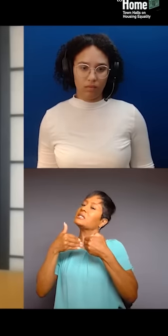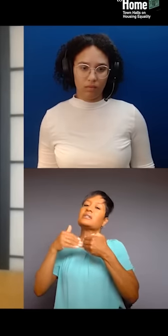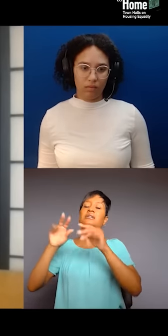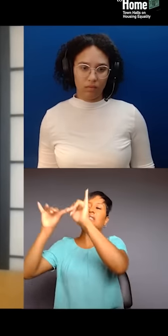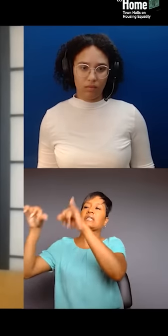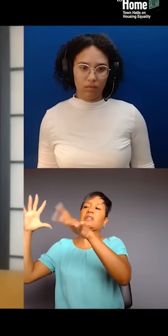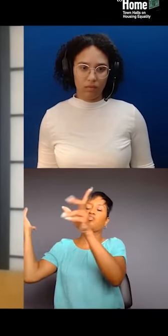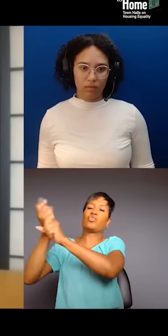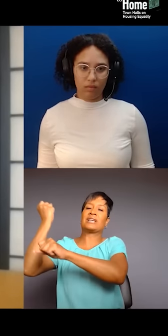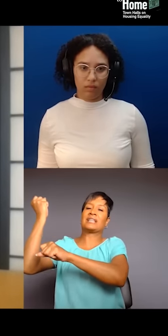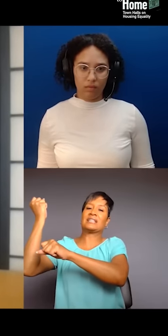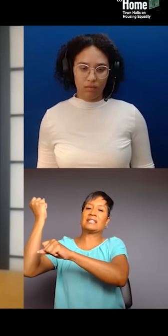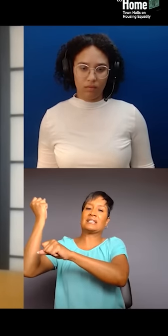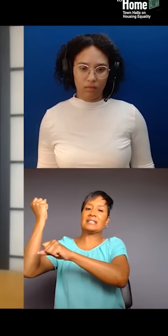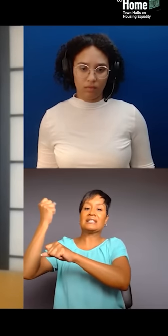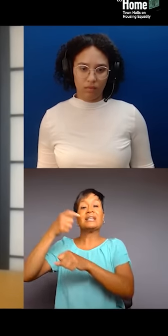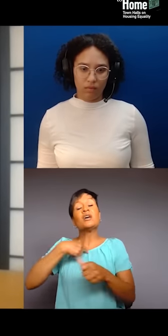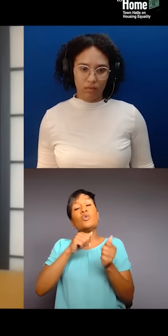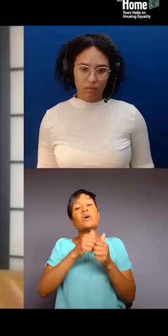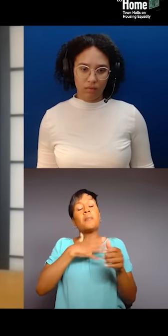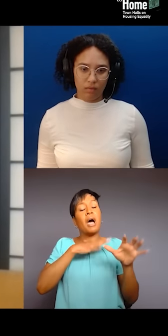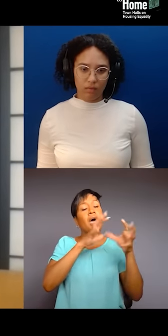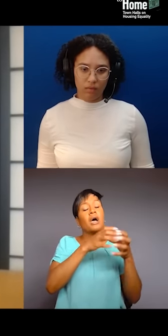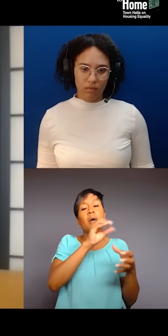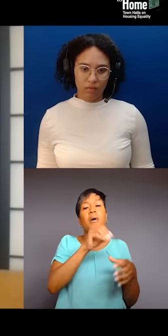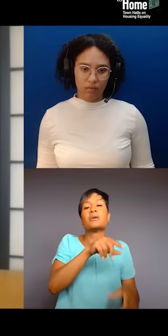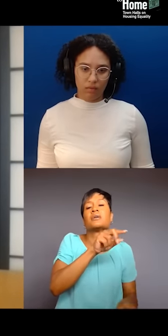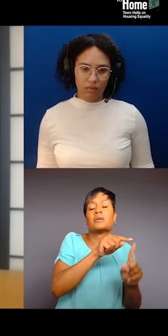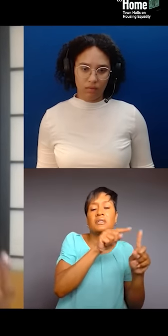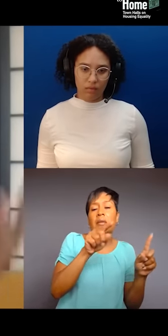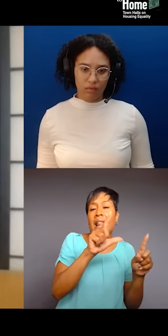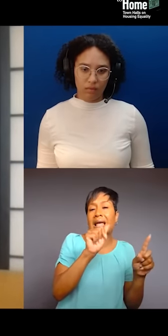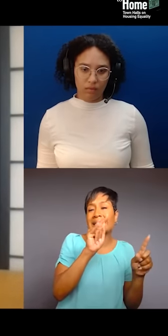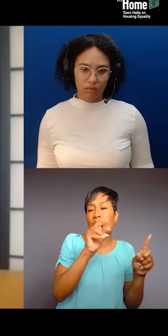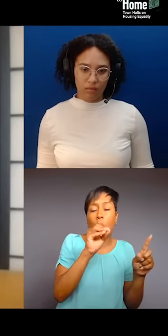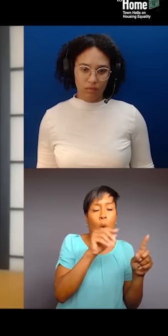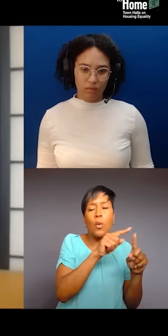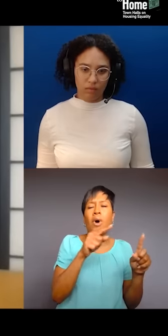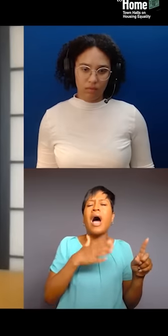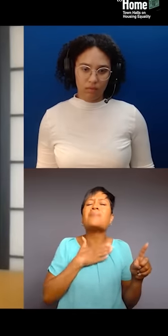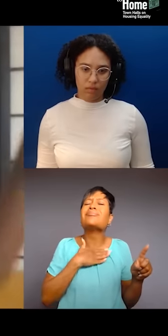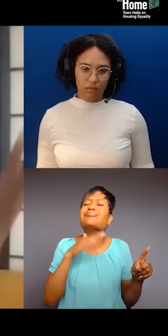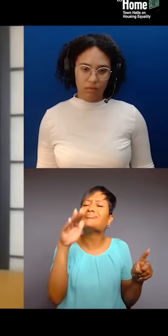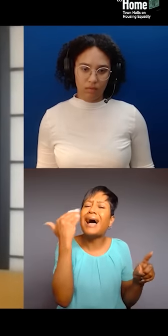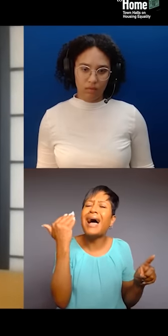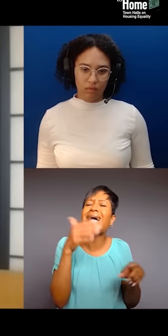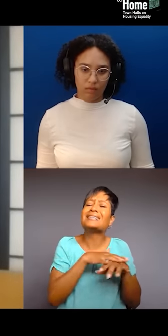of course, we're proud to be Latino, Black, indigenous, second gen, first gen, immigrant, third gen,